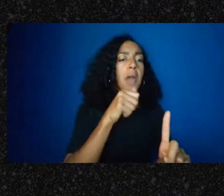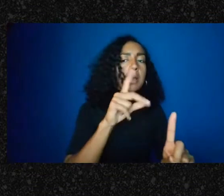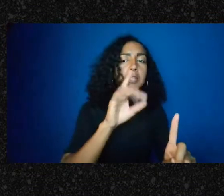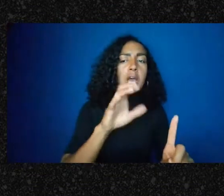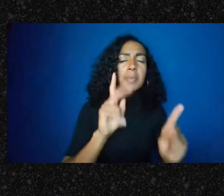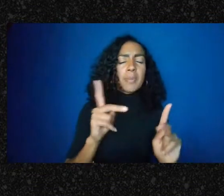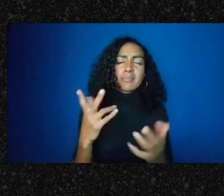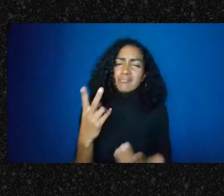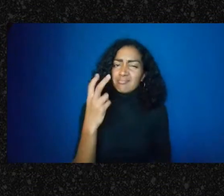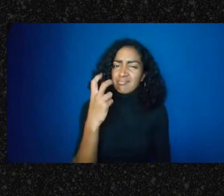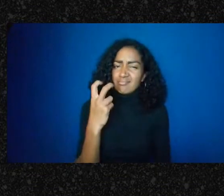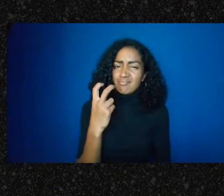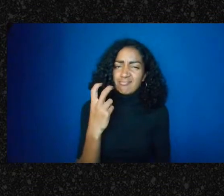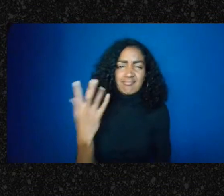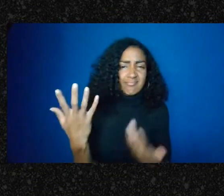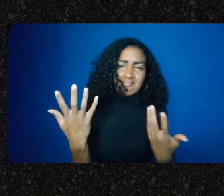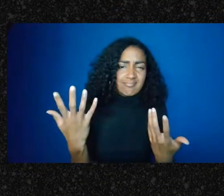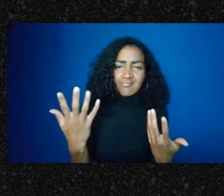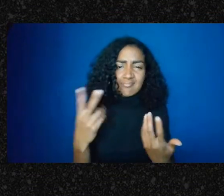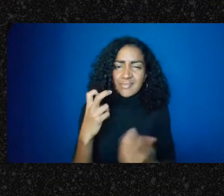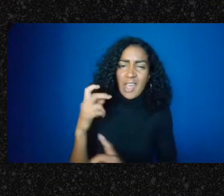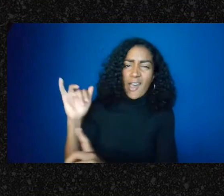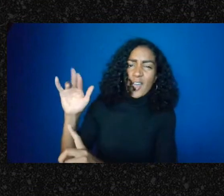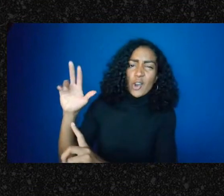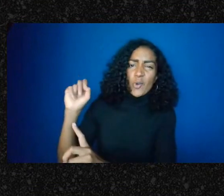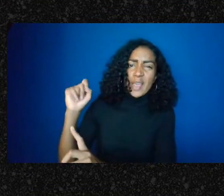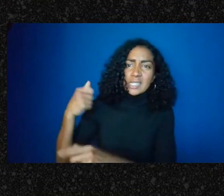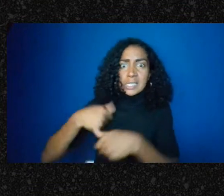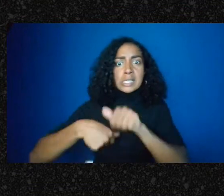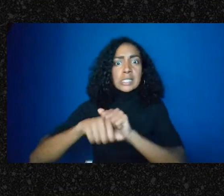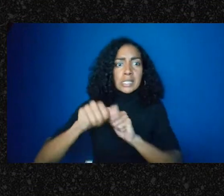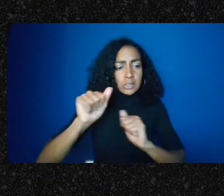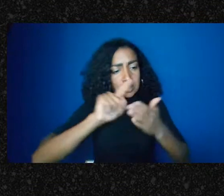doesn't seem like a way that the IRS would spend that time or that anybody else expected time. So